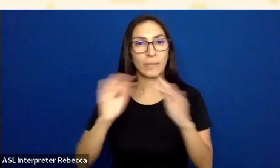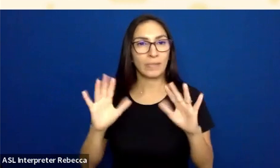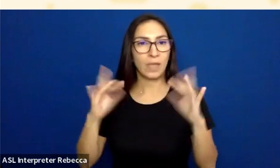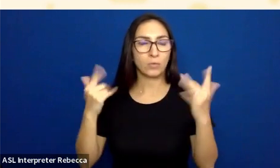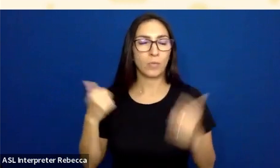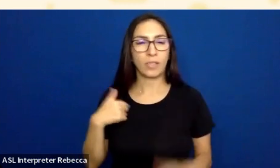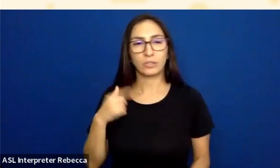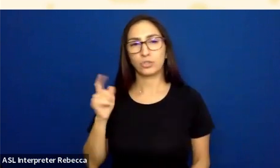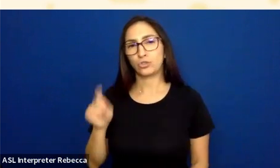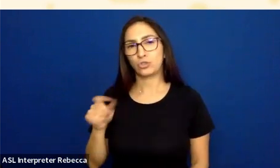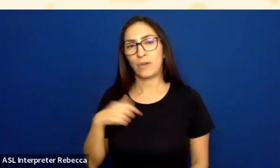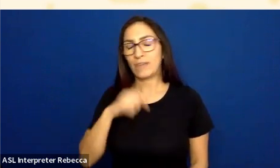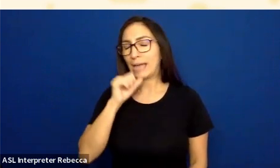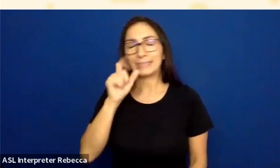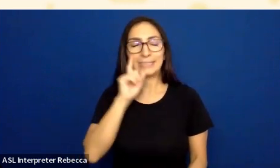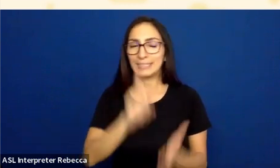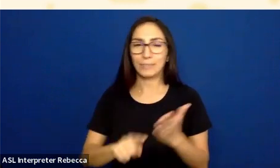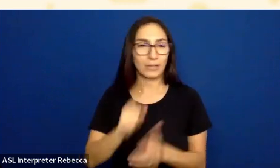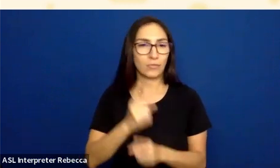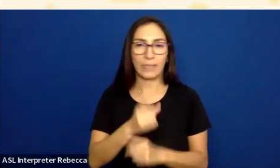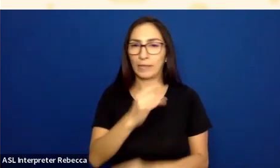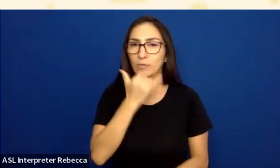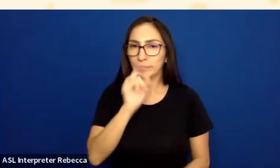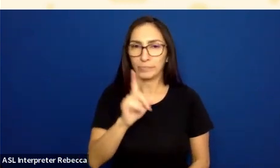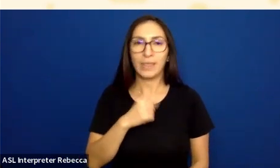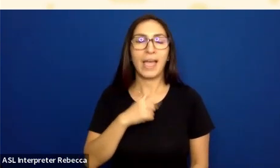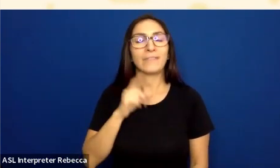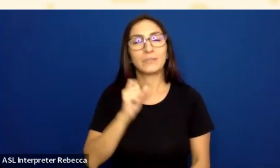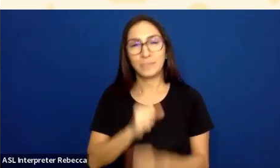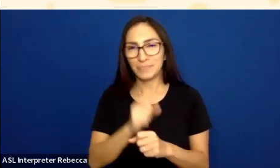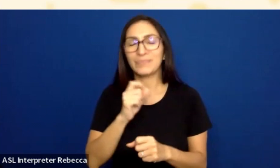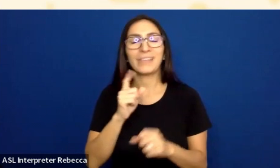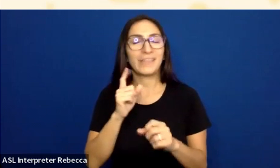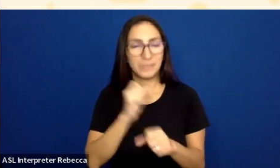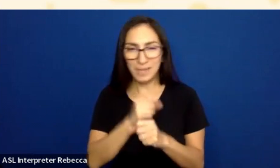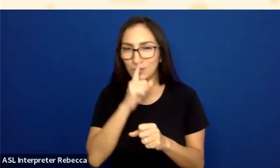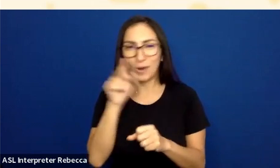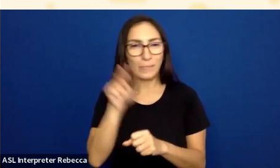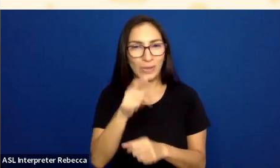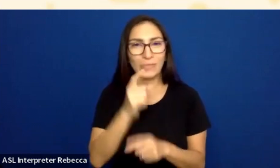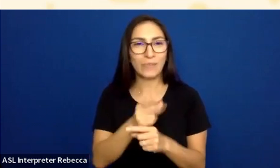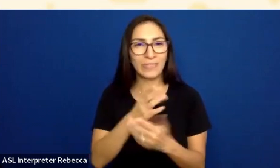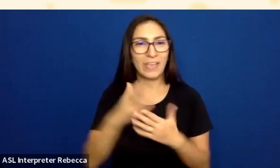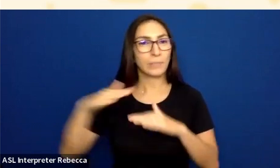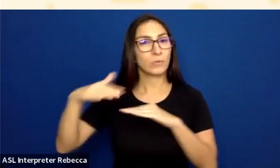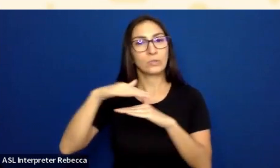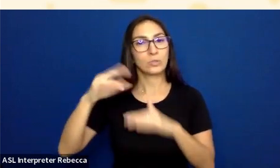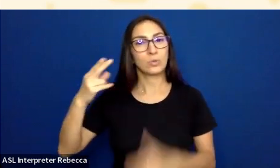I didn't inspect the right thing. Let me do that one more time. Got to make sure I'm on the right thing. I'm on that link. You are going to toggle that hover state.